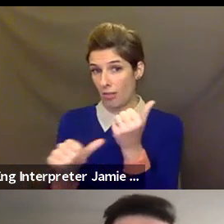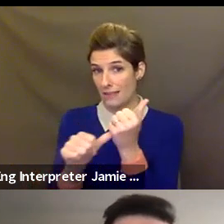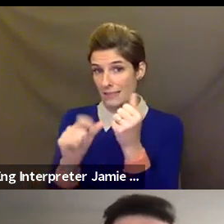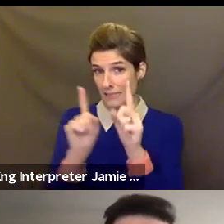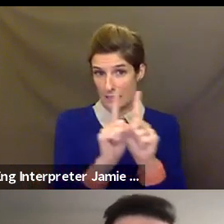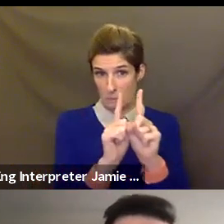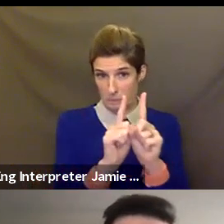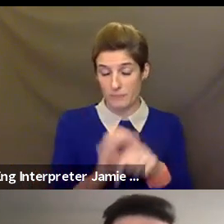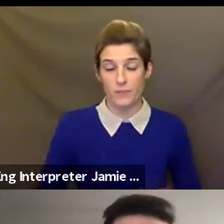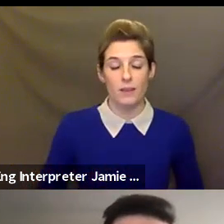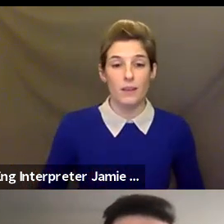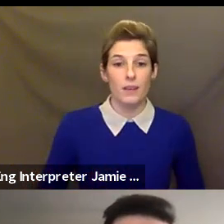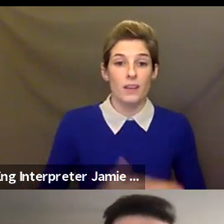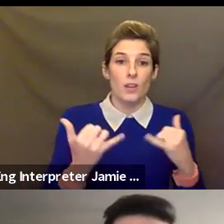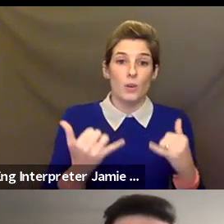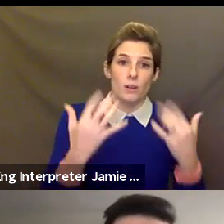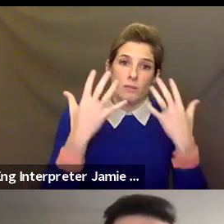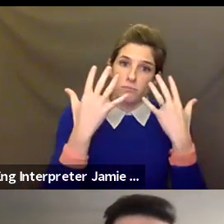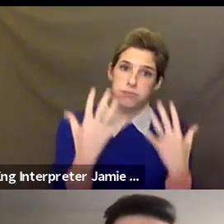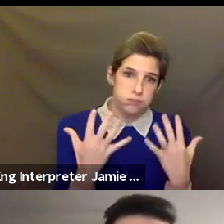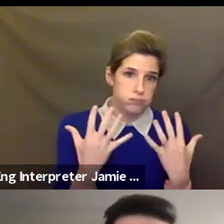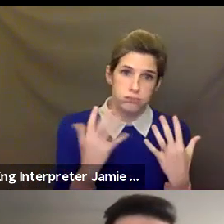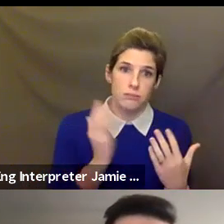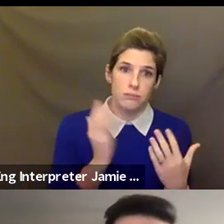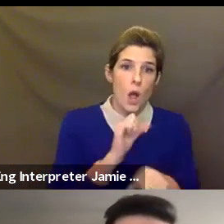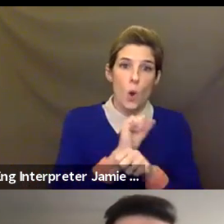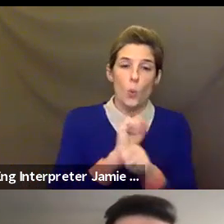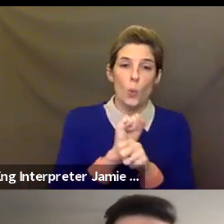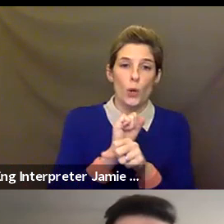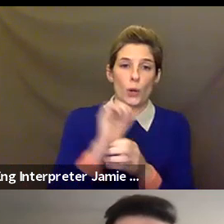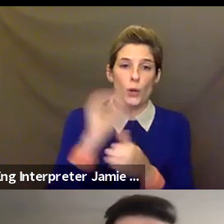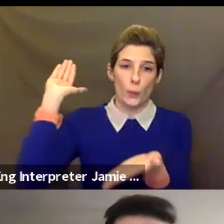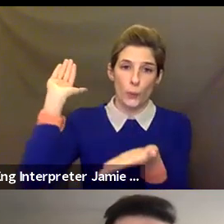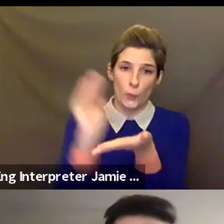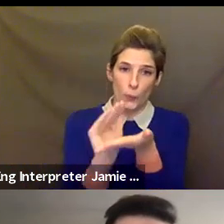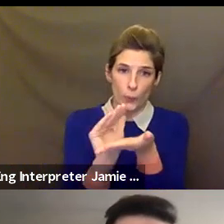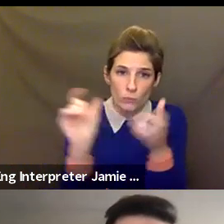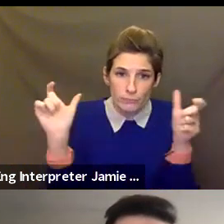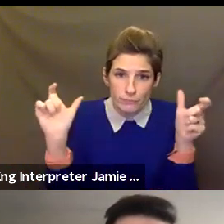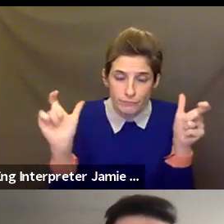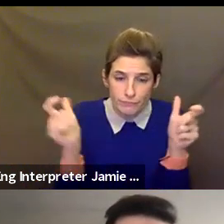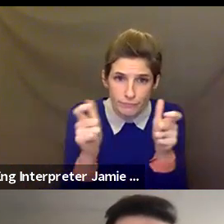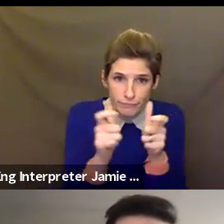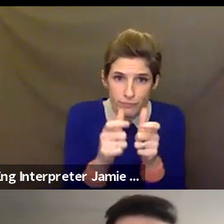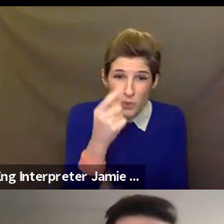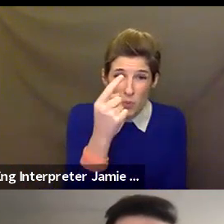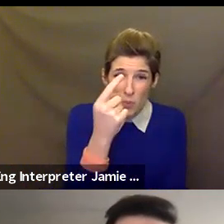say that, unfortunately, our workload did decrease this year by about a third. Usually, ArtsConnection programs are in